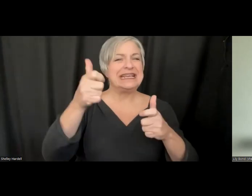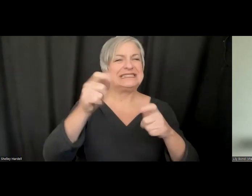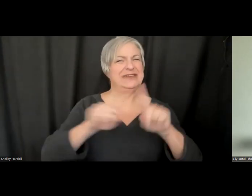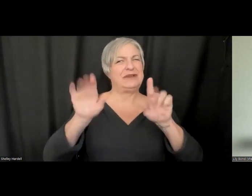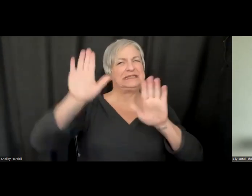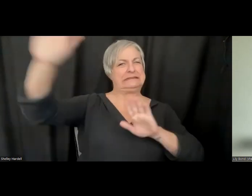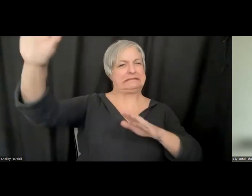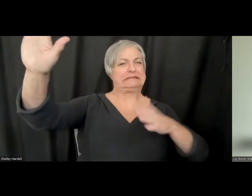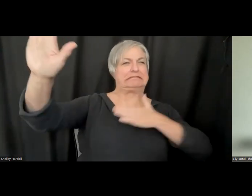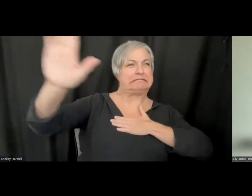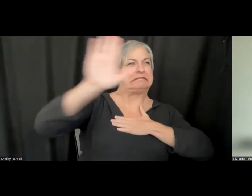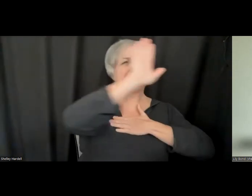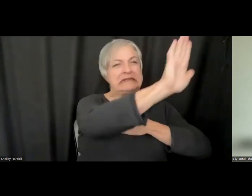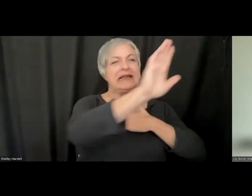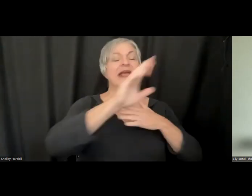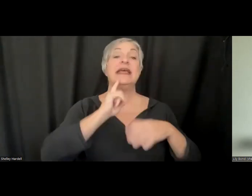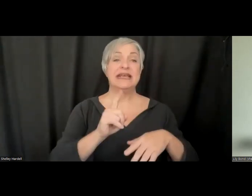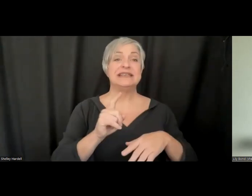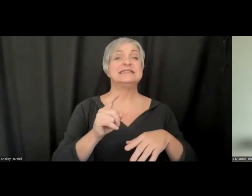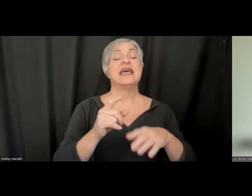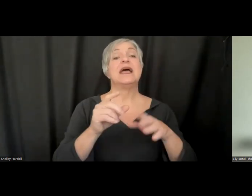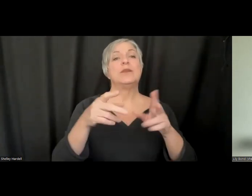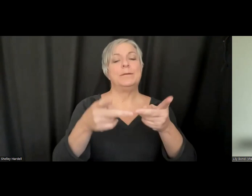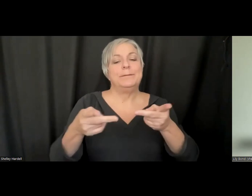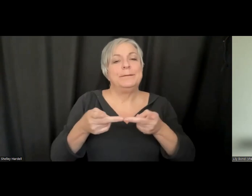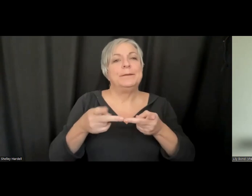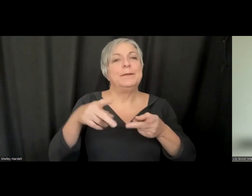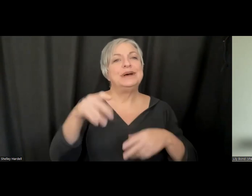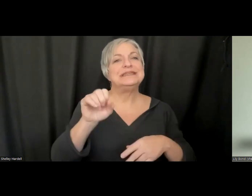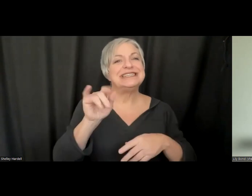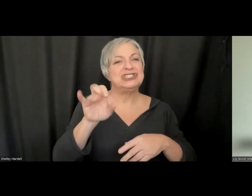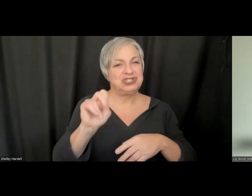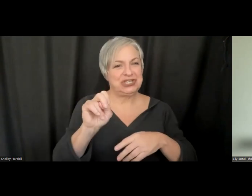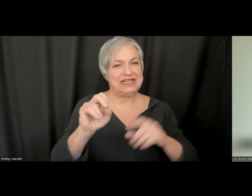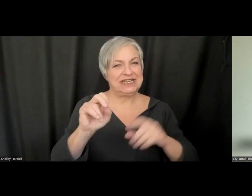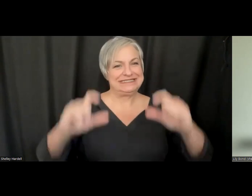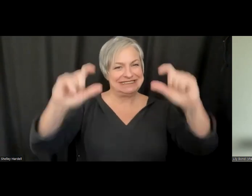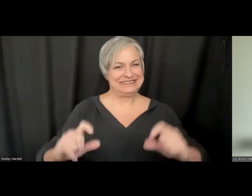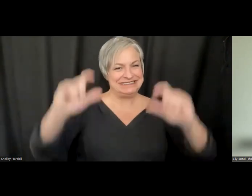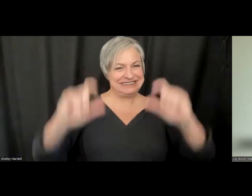Today, standard caption formats only support 2D position data.